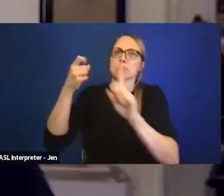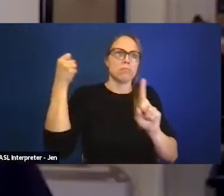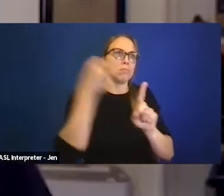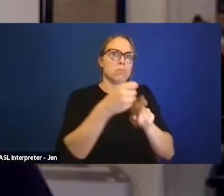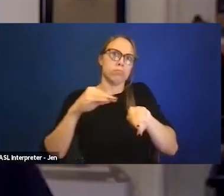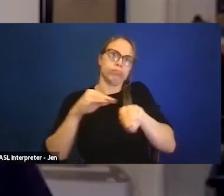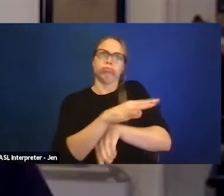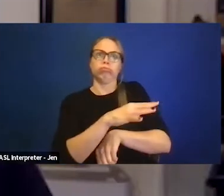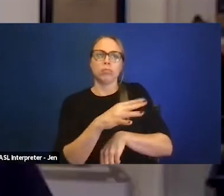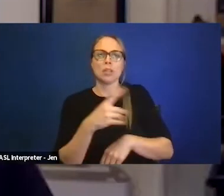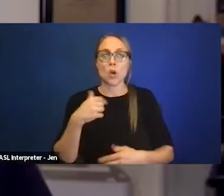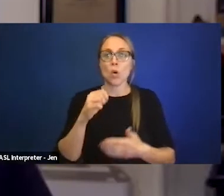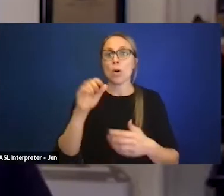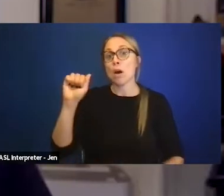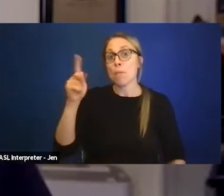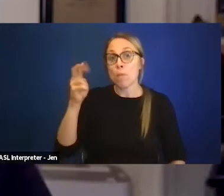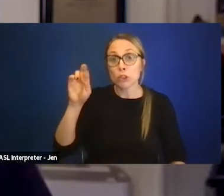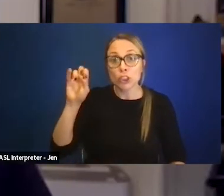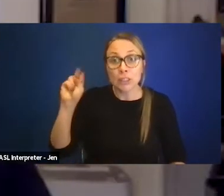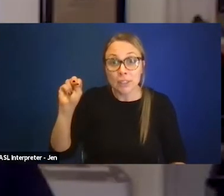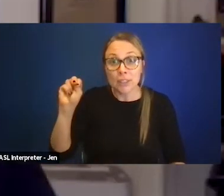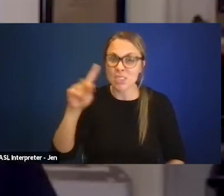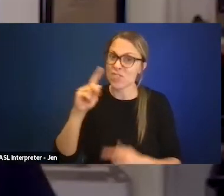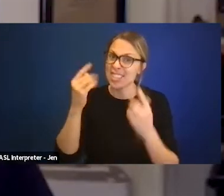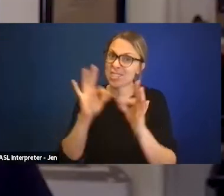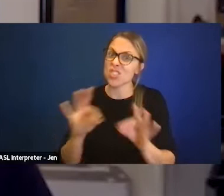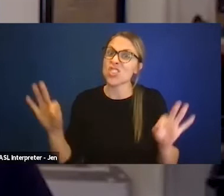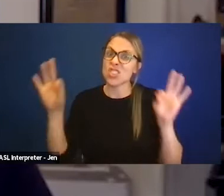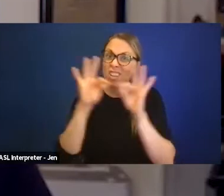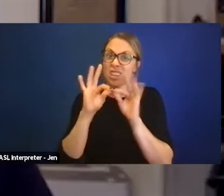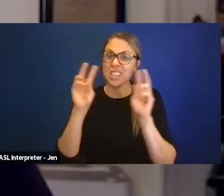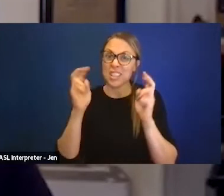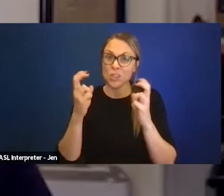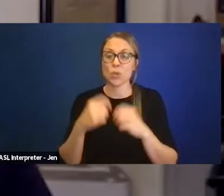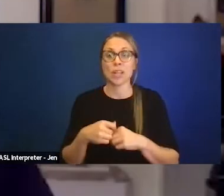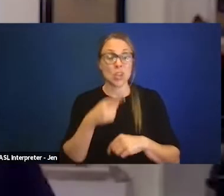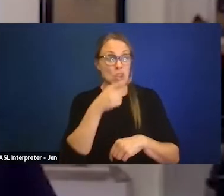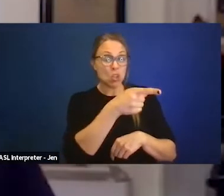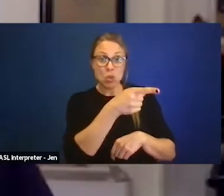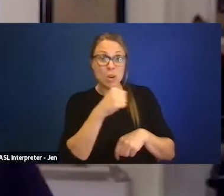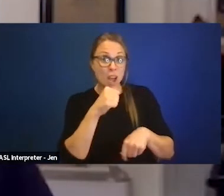So abortion as a very critical issue, denying disabled individuals the right